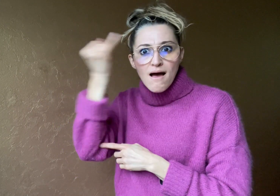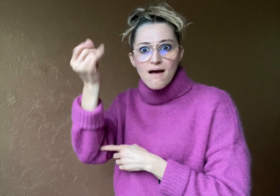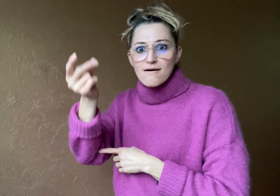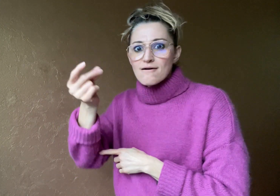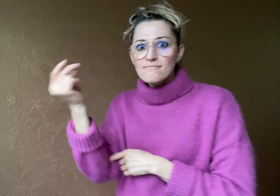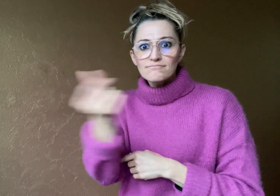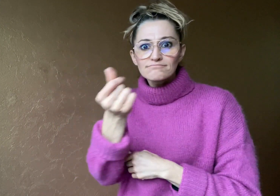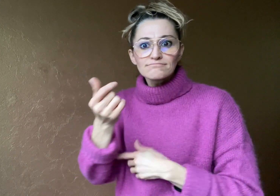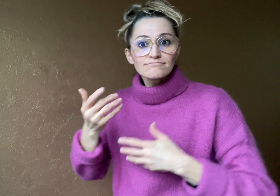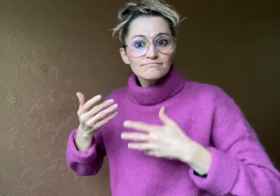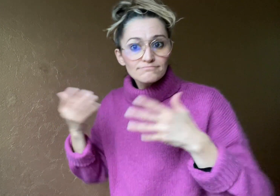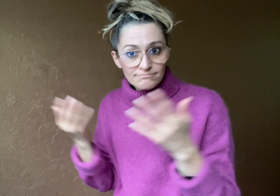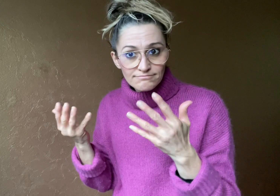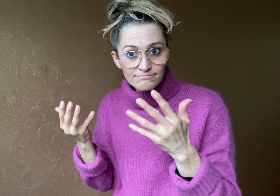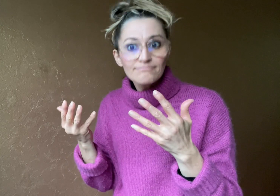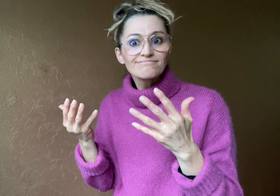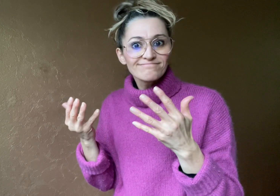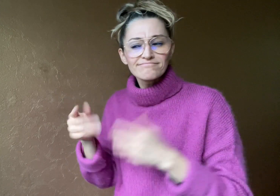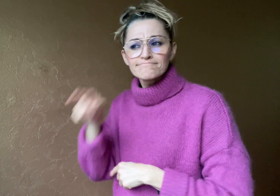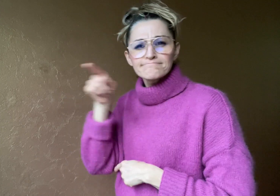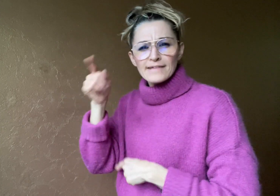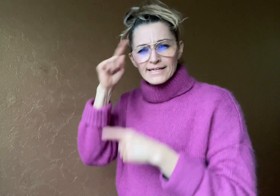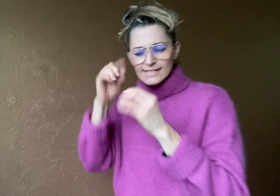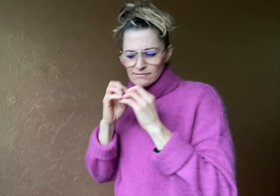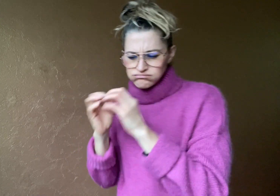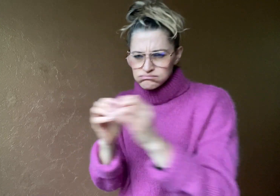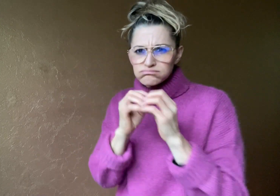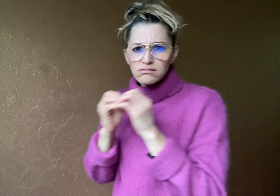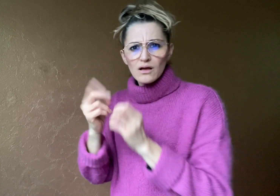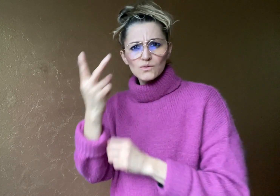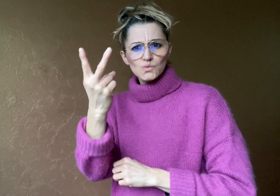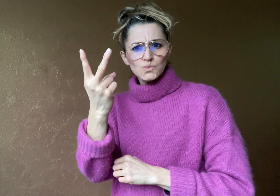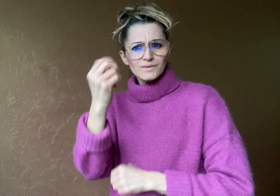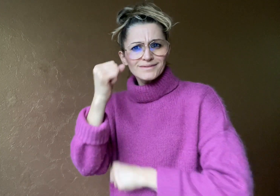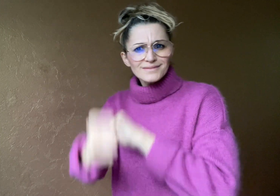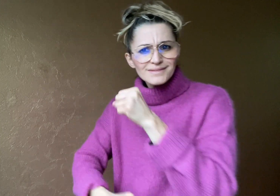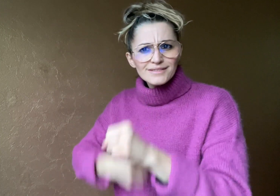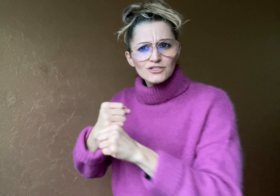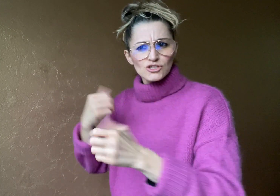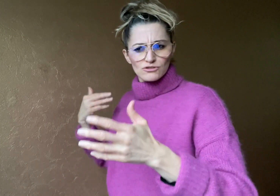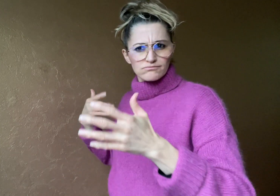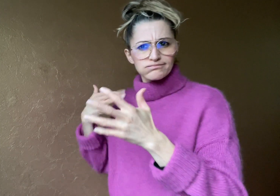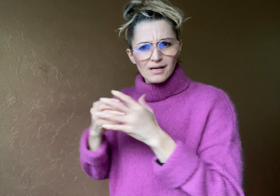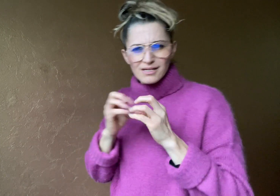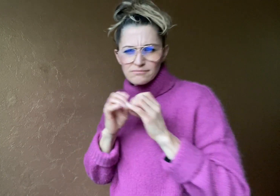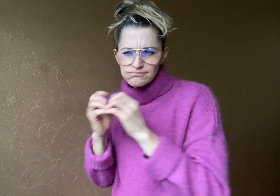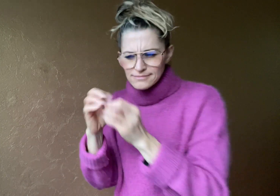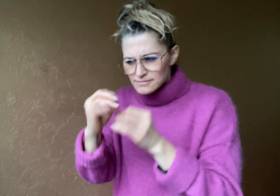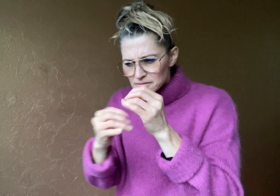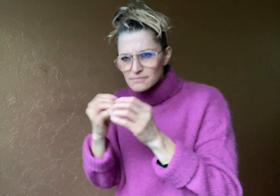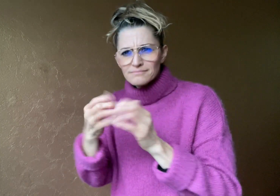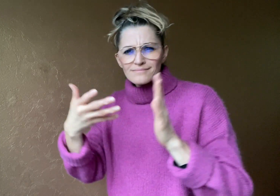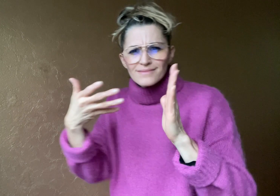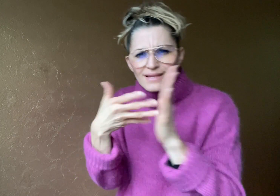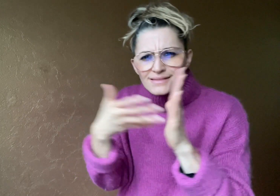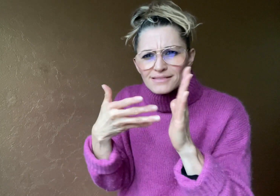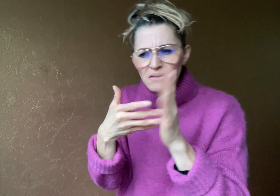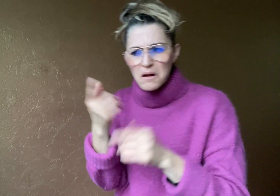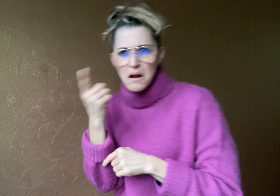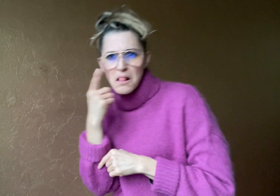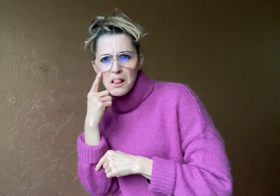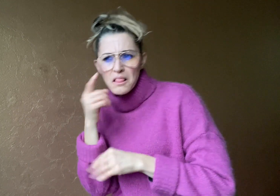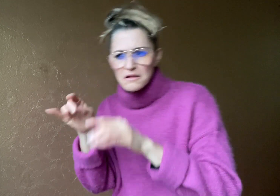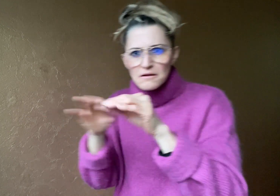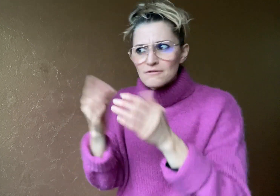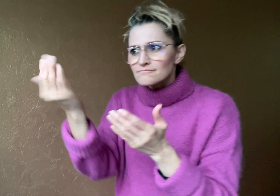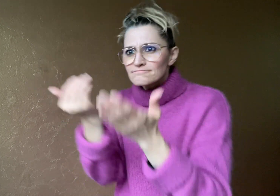has come up with a solution. After two years of development